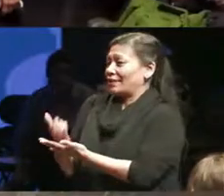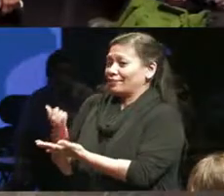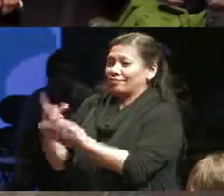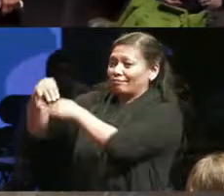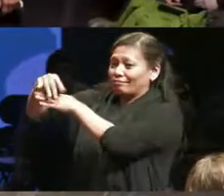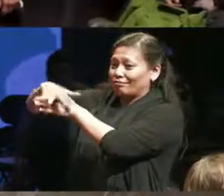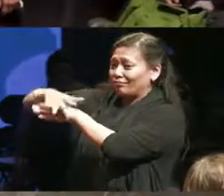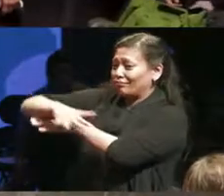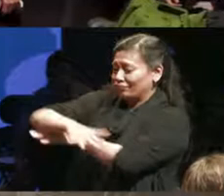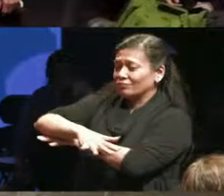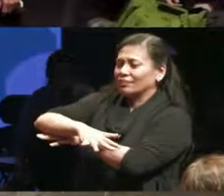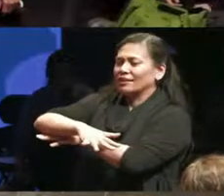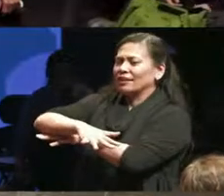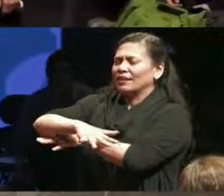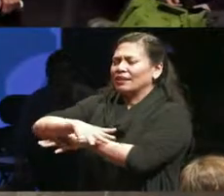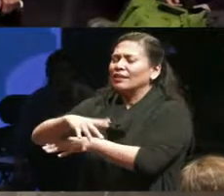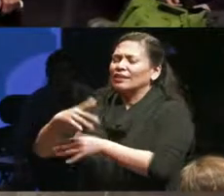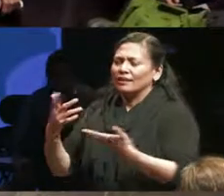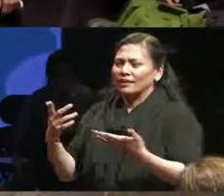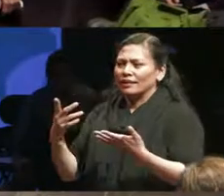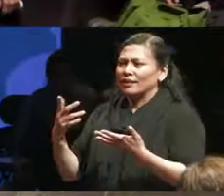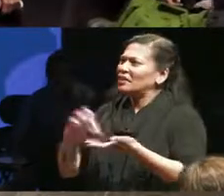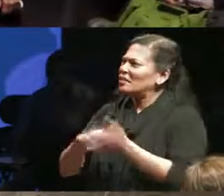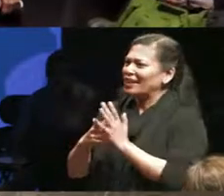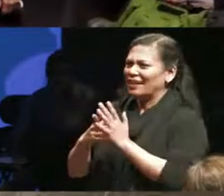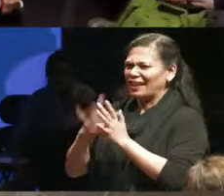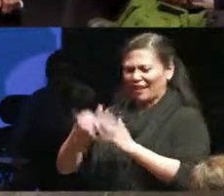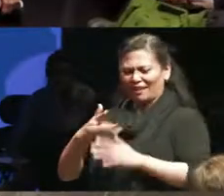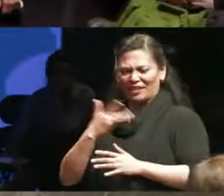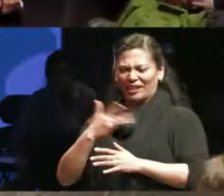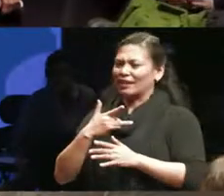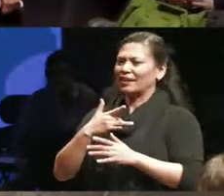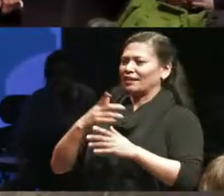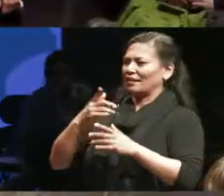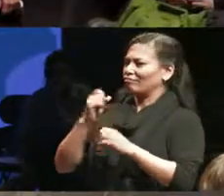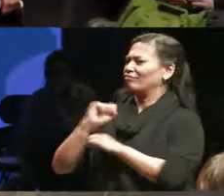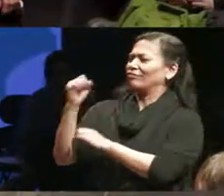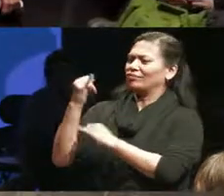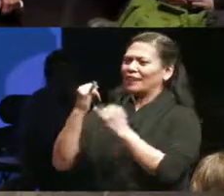that that sense of radical individualism that seems to be pervading our society